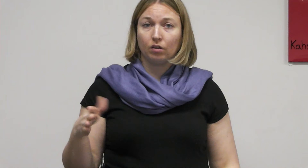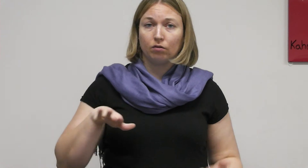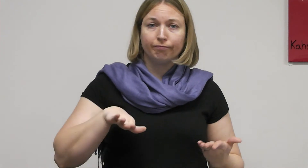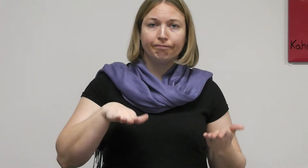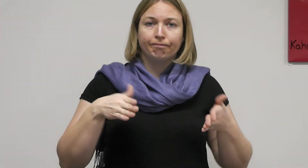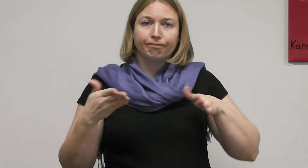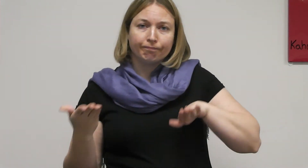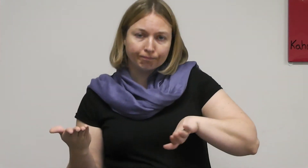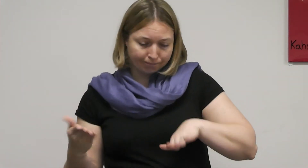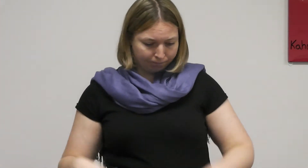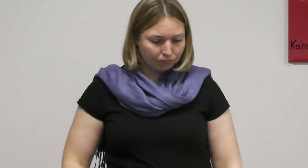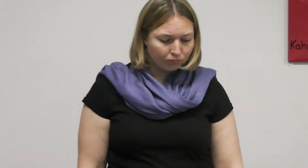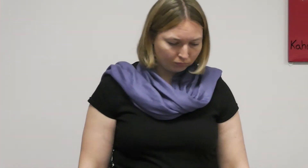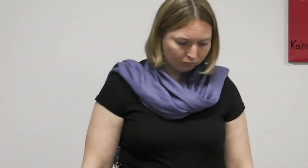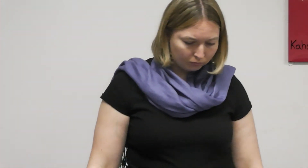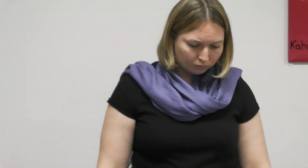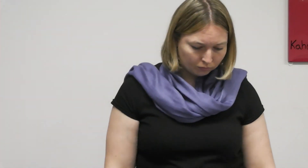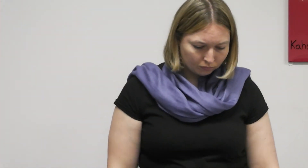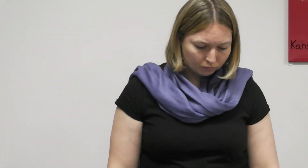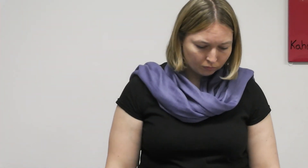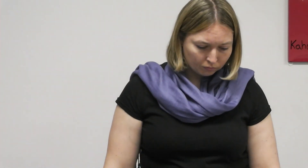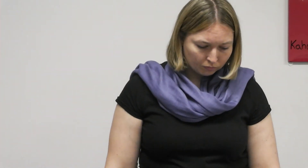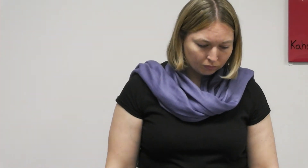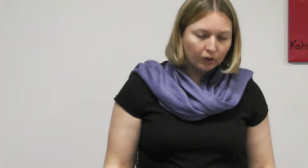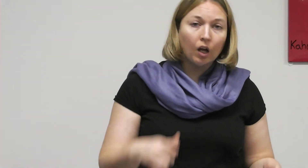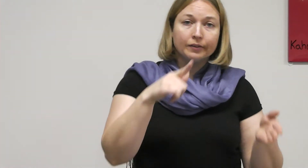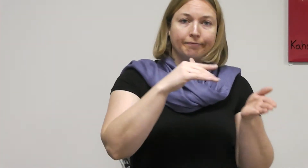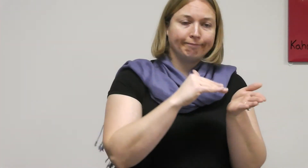LAID-OFF (job laid off)